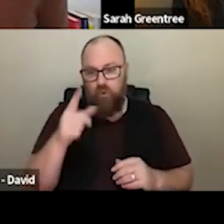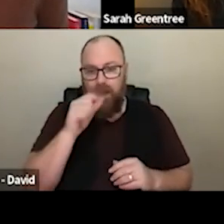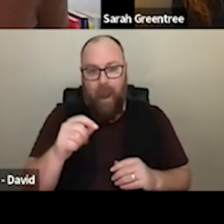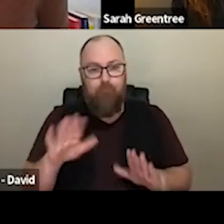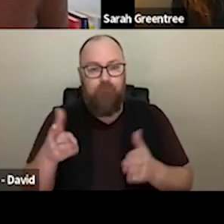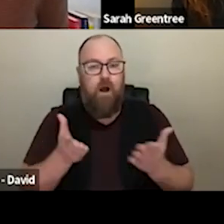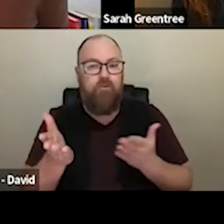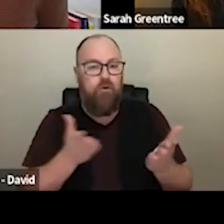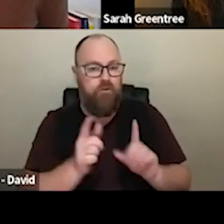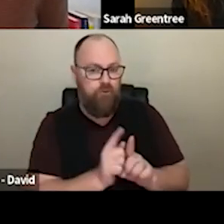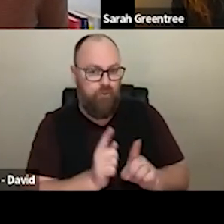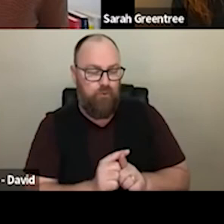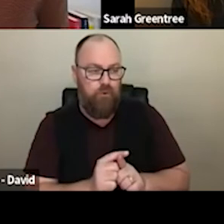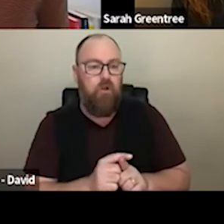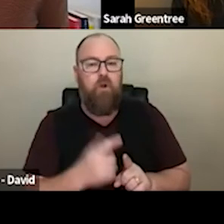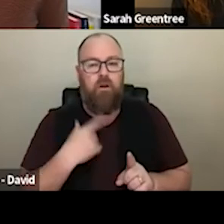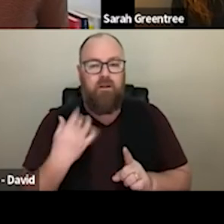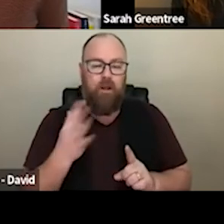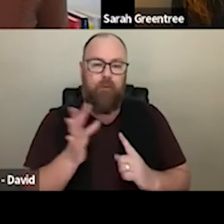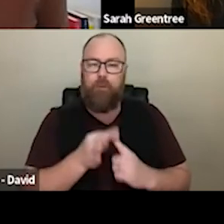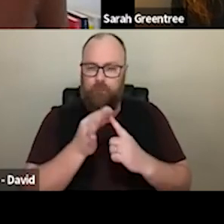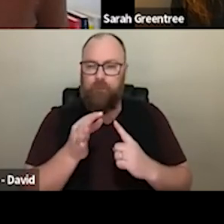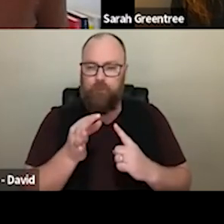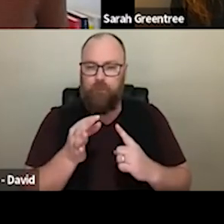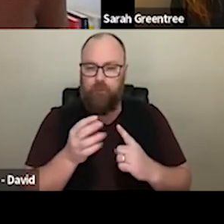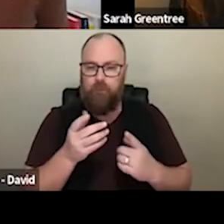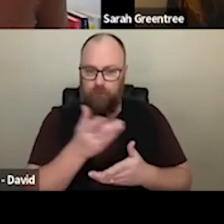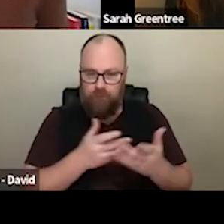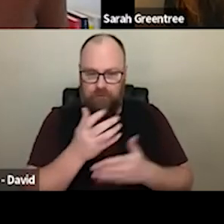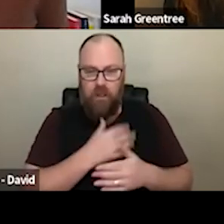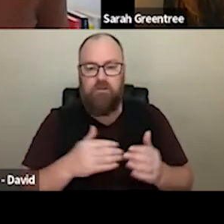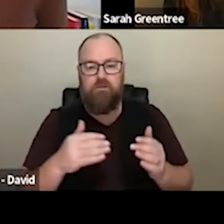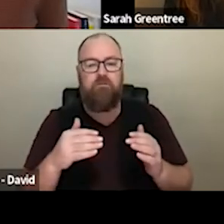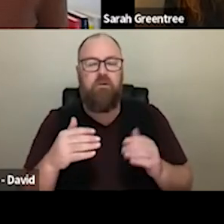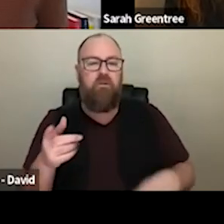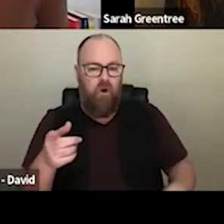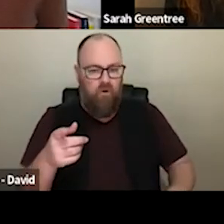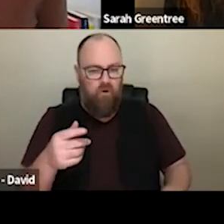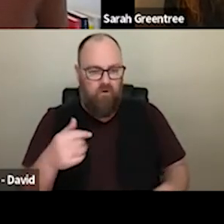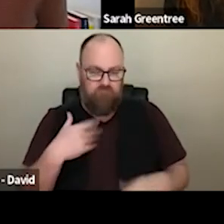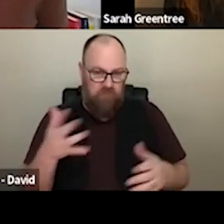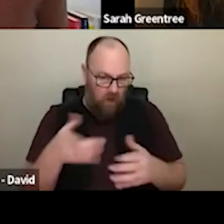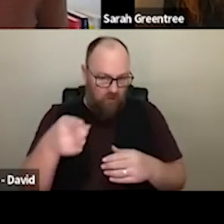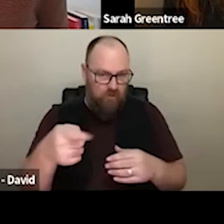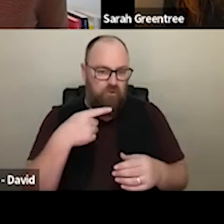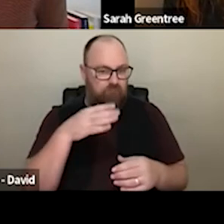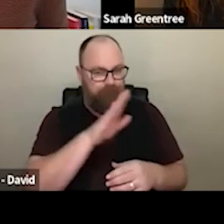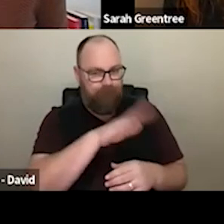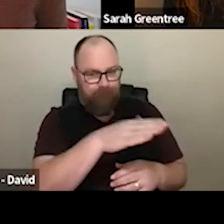activities so it's quite a nuanced discussion. So pillar i'd encourage you to discussion. We don't want to give the impression that organisations that come in with an artistic program for four year investment and provide services also. as part